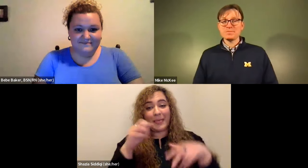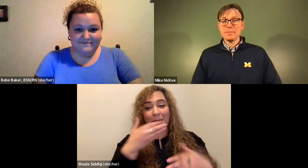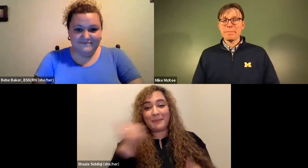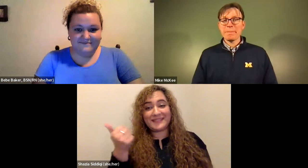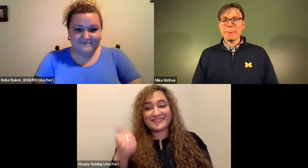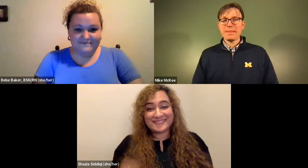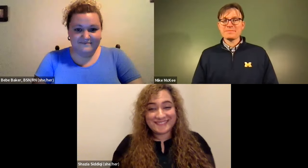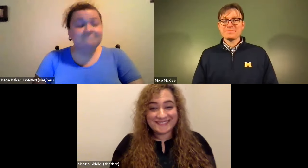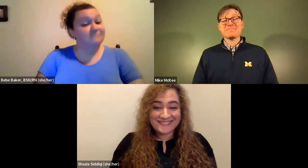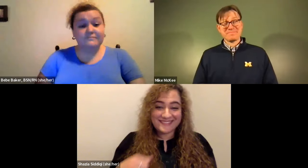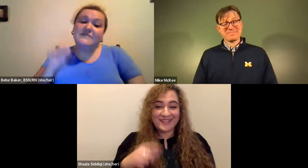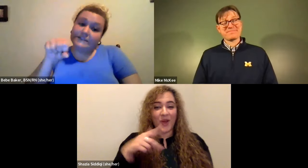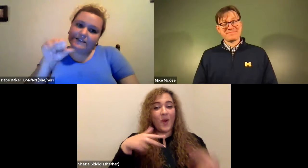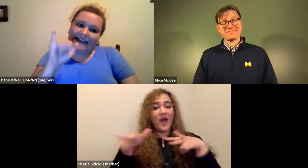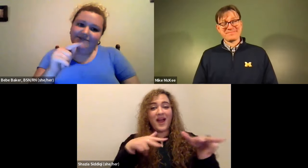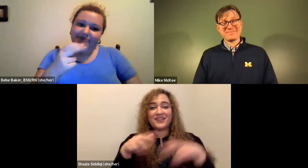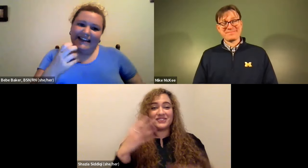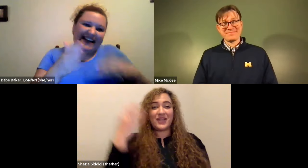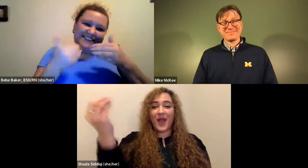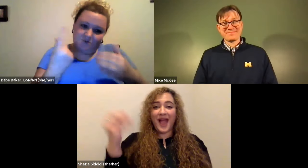James Cech: And I always thought that walking is the best honestly.